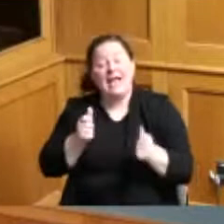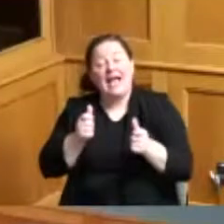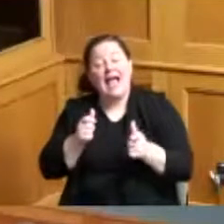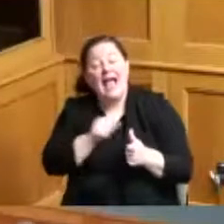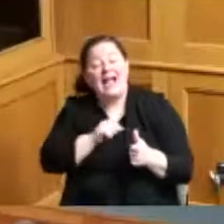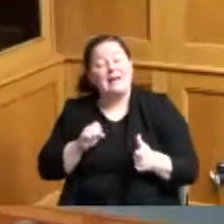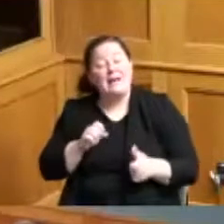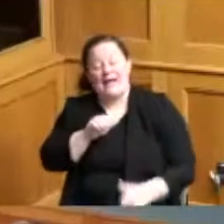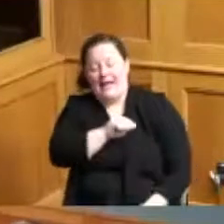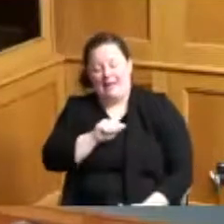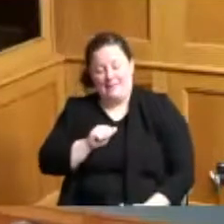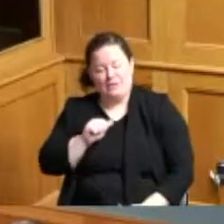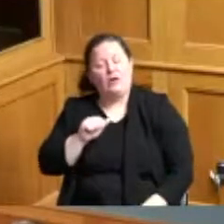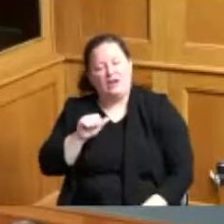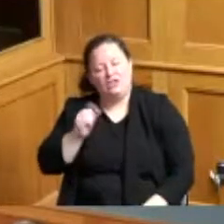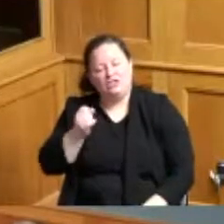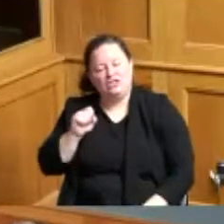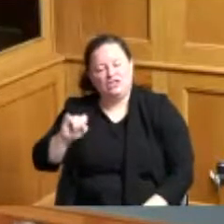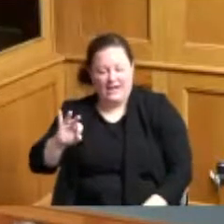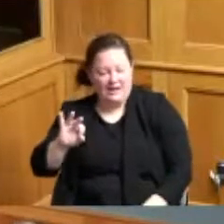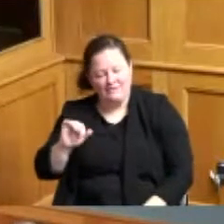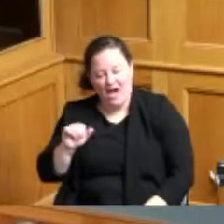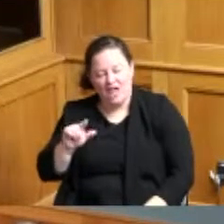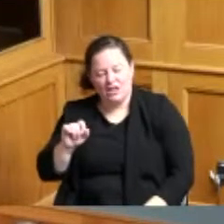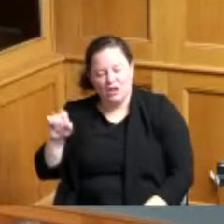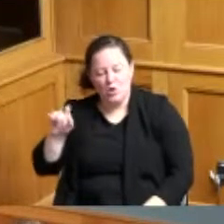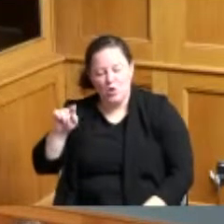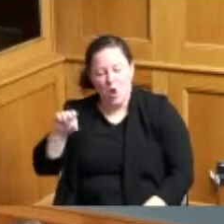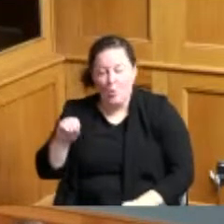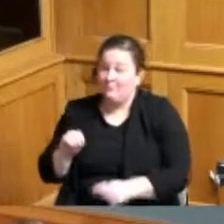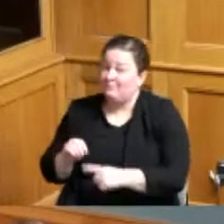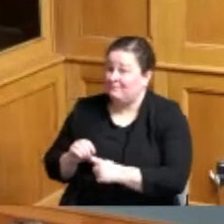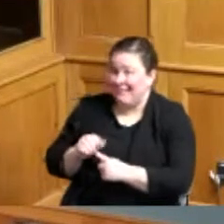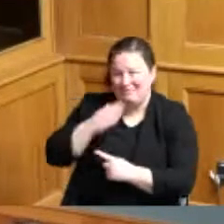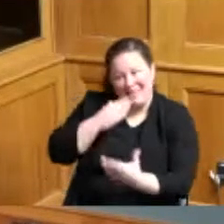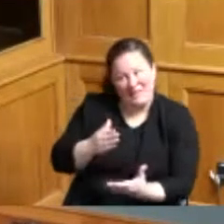thank you Madam President no comments today I may have some comments as we get into our